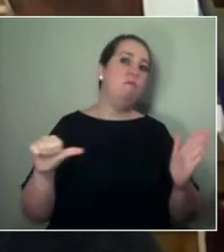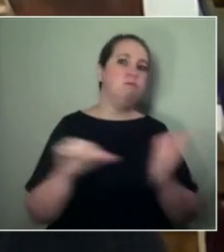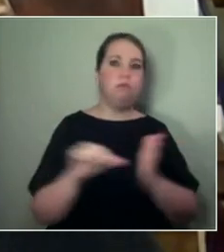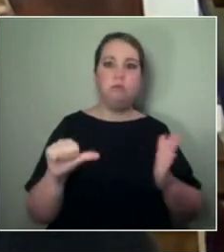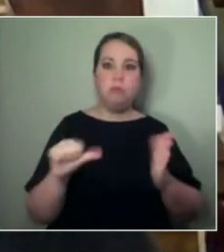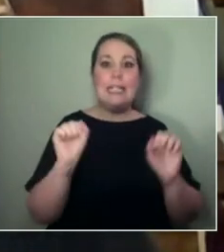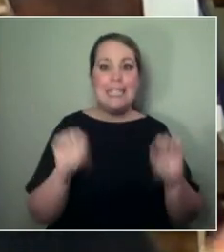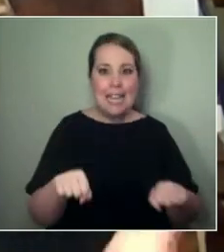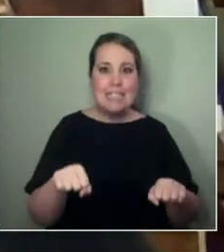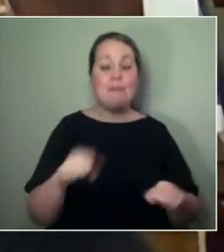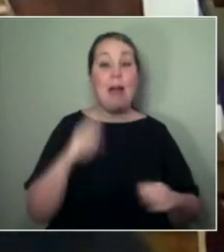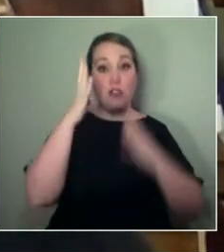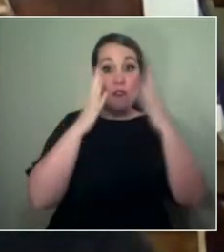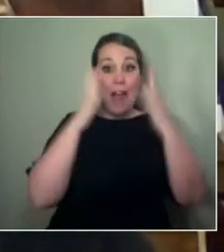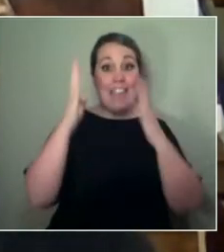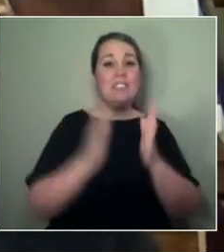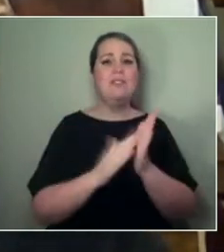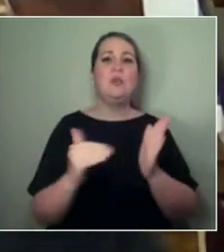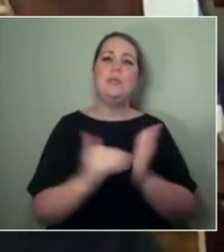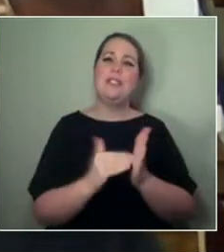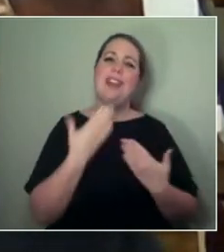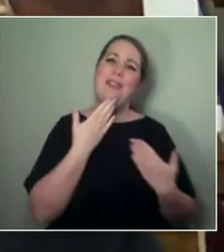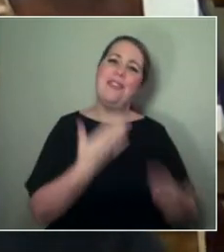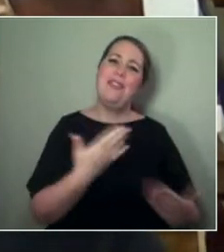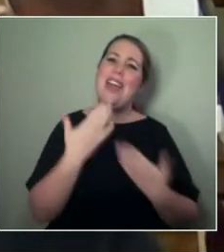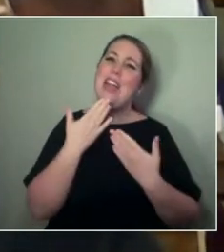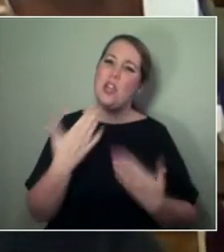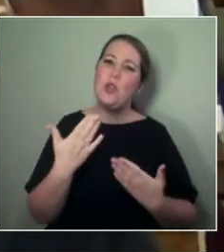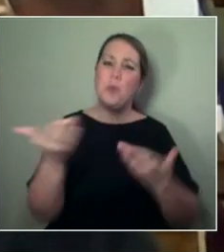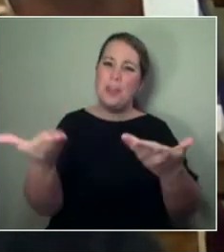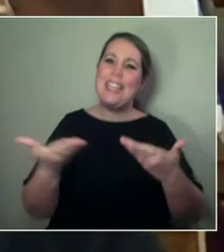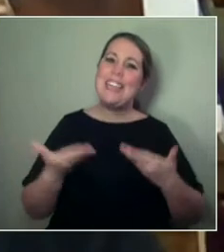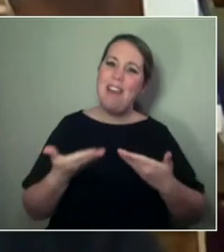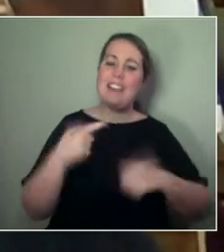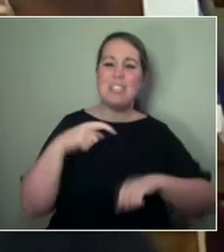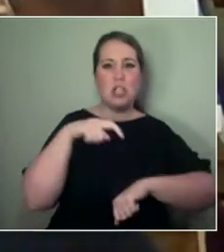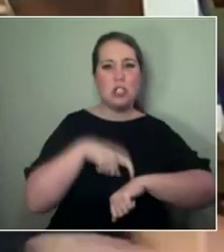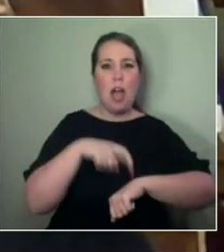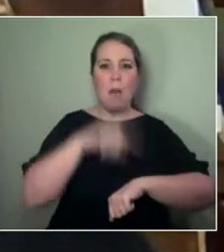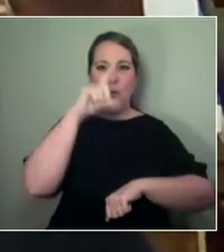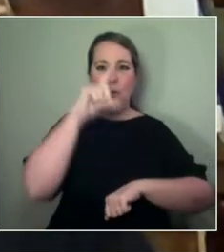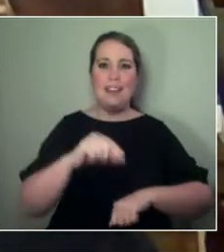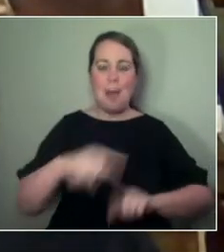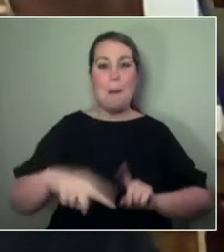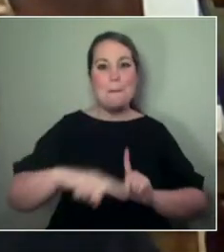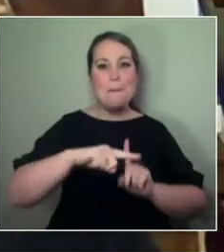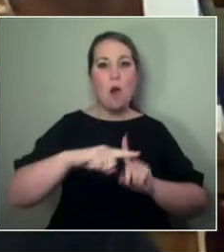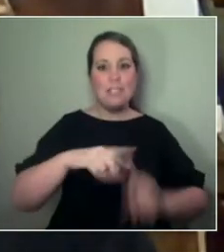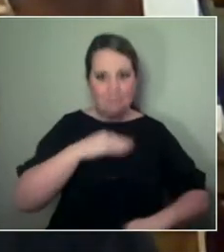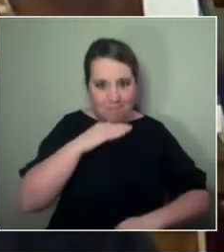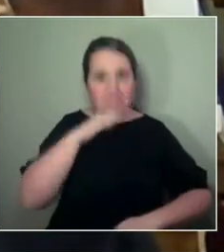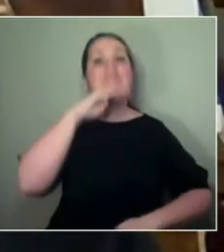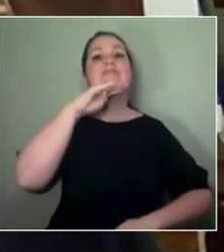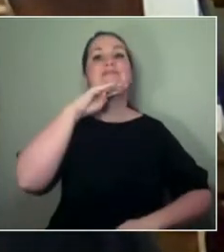thank you for giving us just this moment to lift our heads and be optimistic about the future